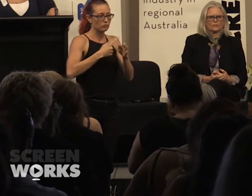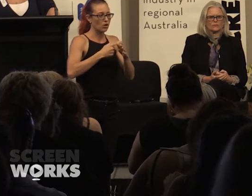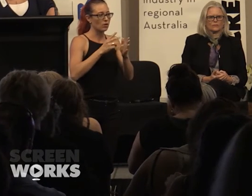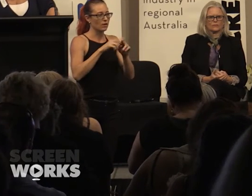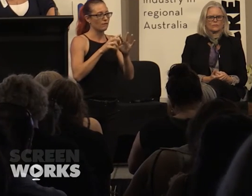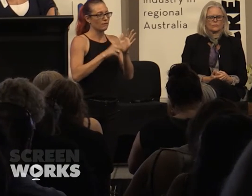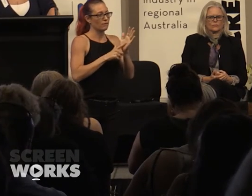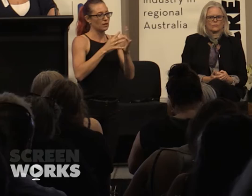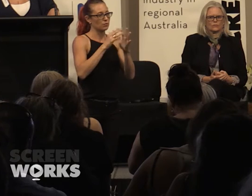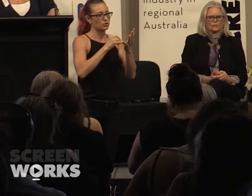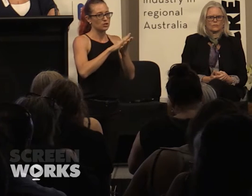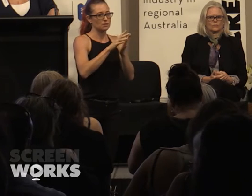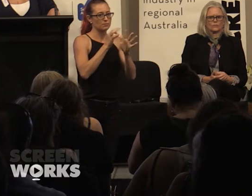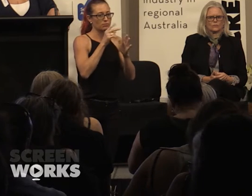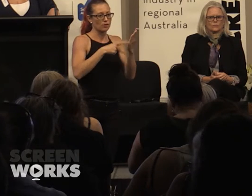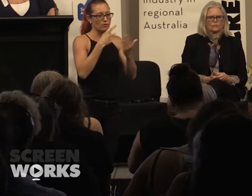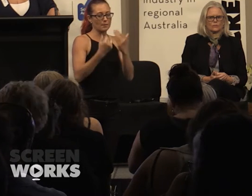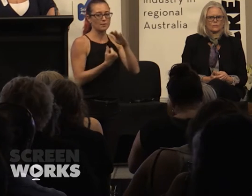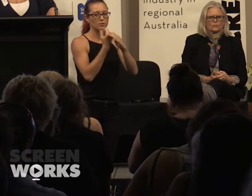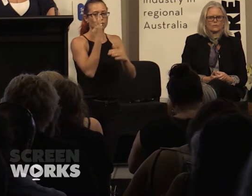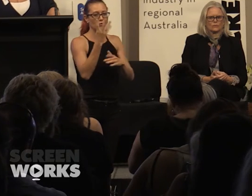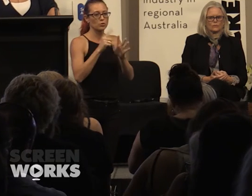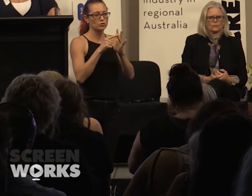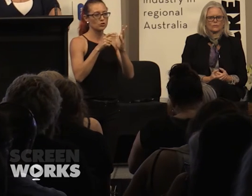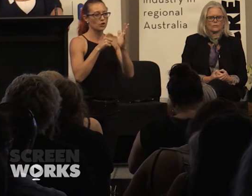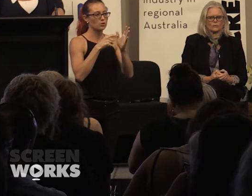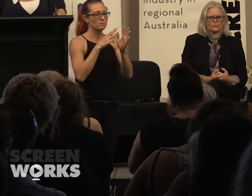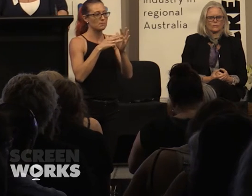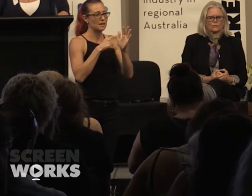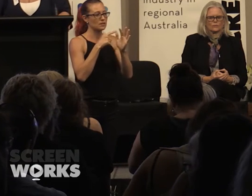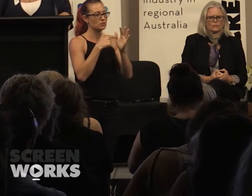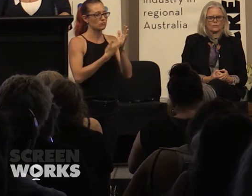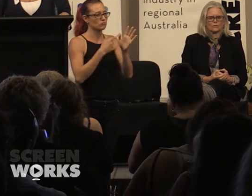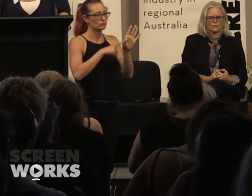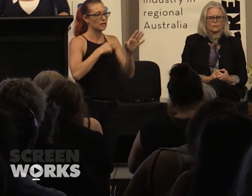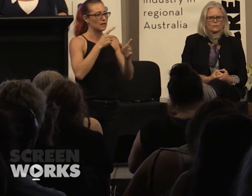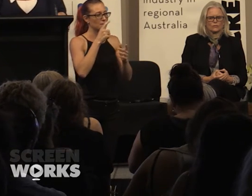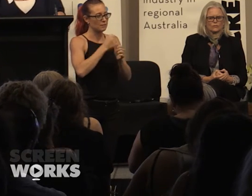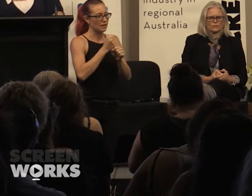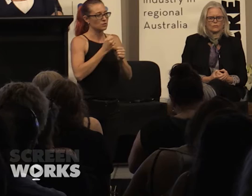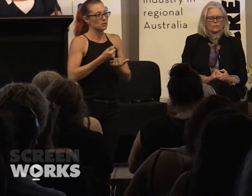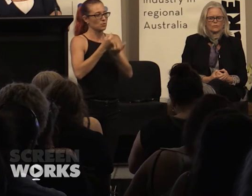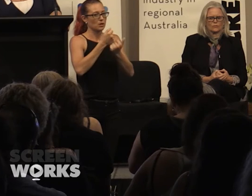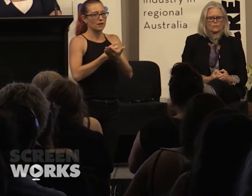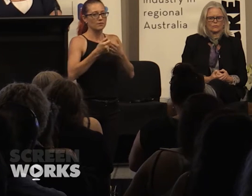so up to 4 documentary makers will be supported each year to do a project